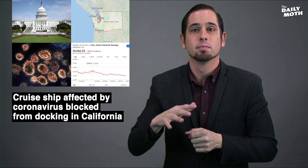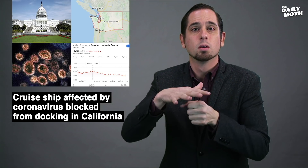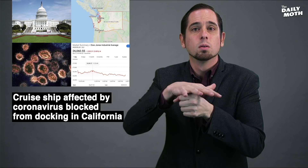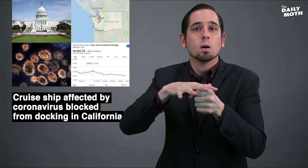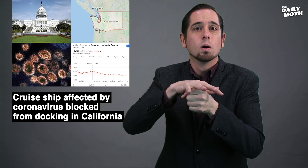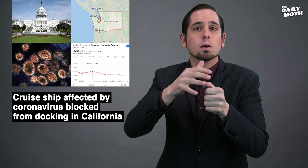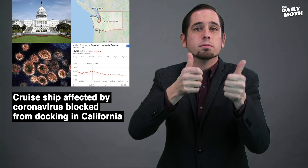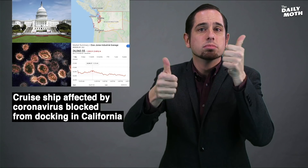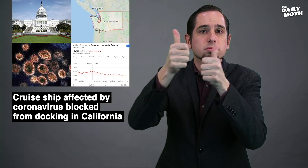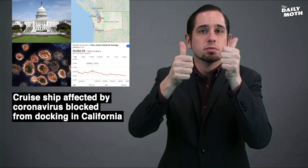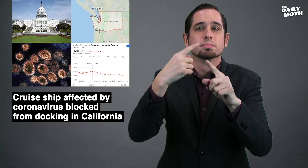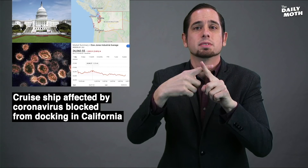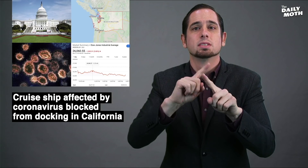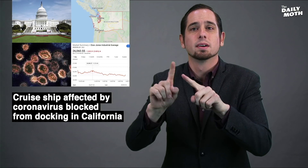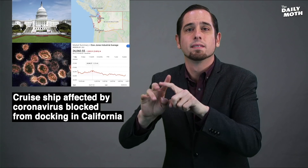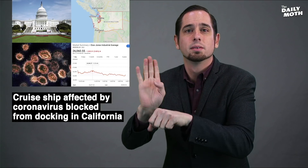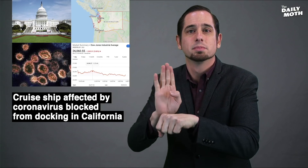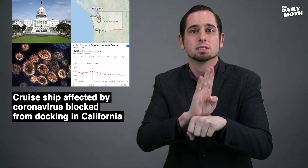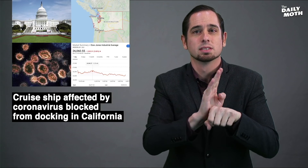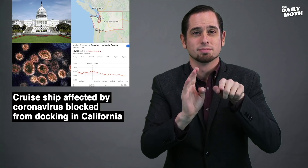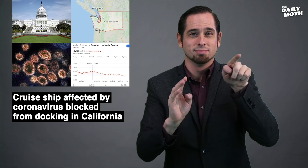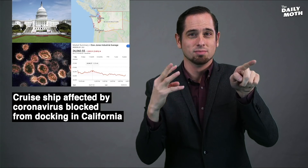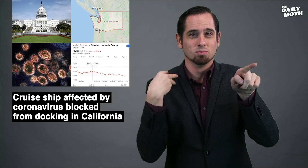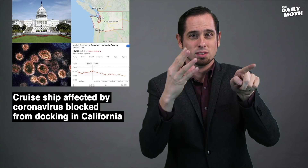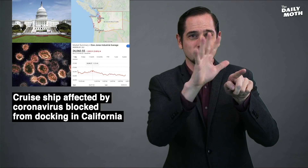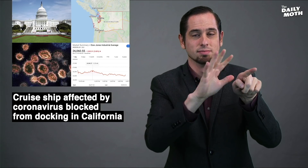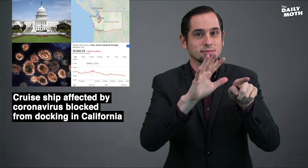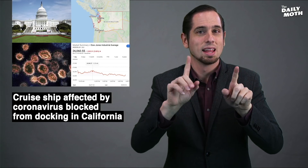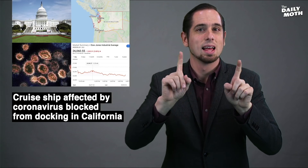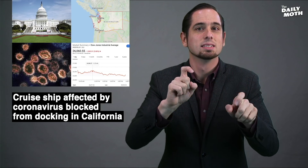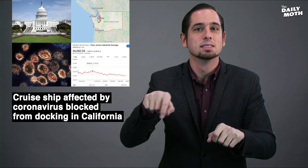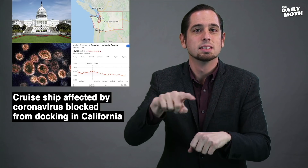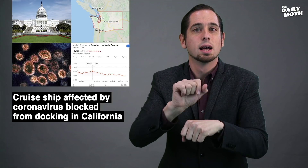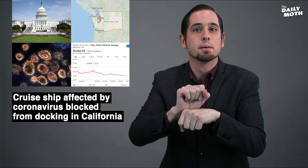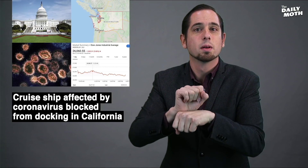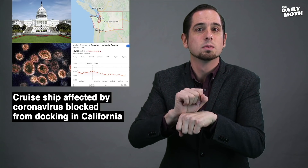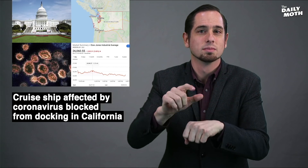Local officials and businesses are asking employees to work